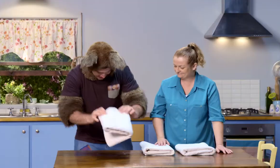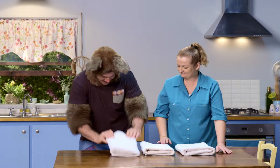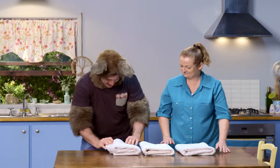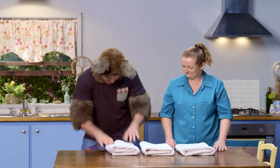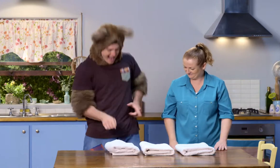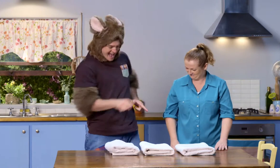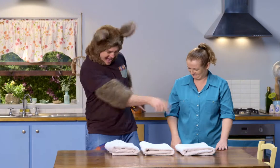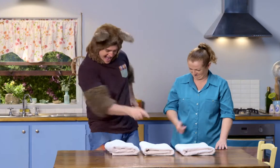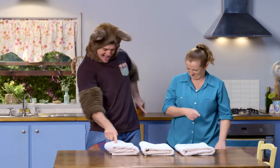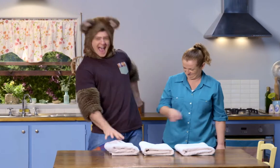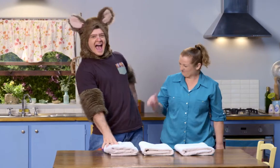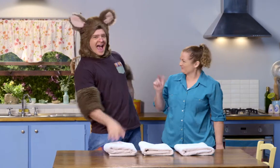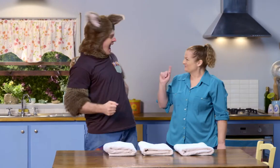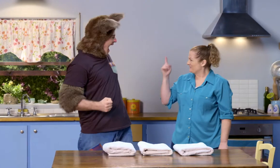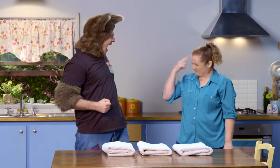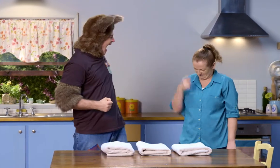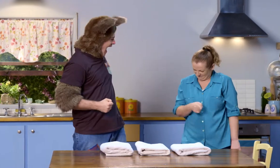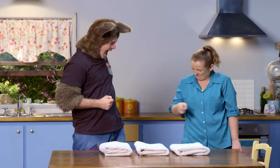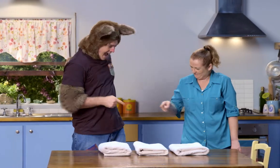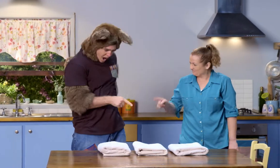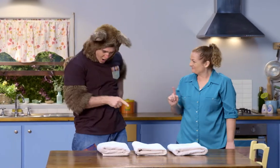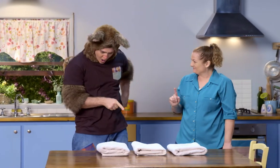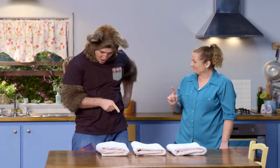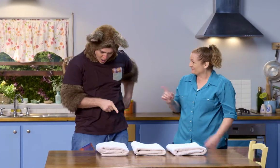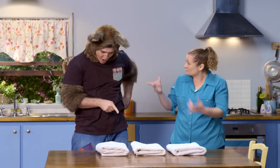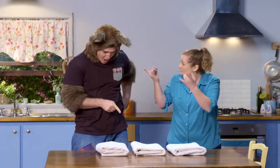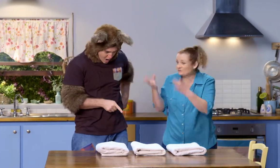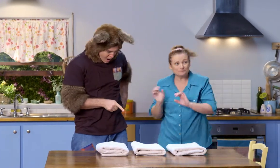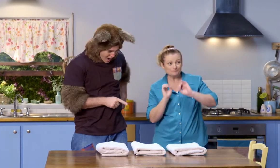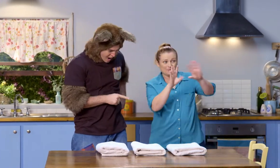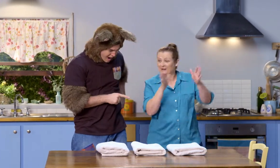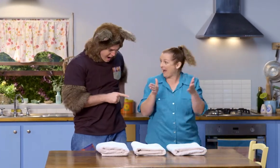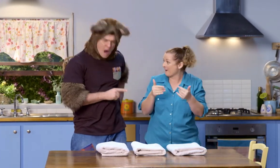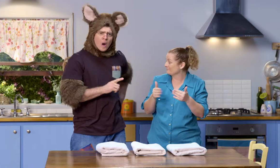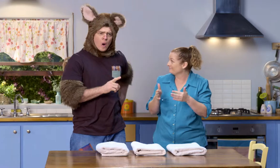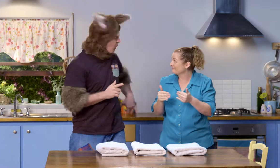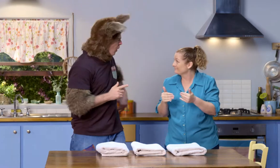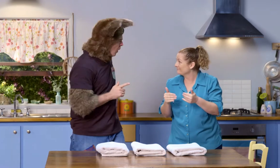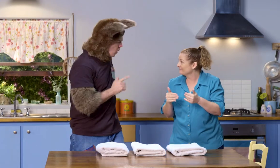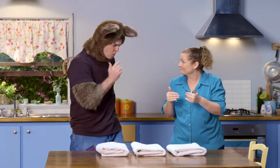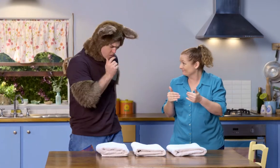Ha! One, two, three! Yes. What do you think, Possum? Are we ready to put them in the cupboard now?